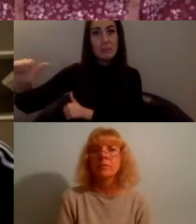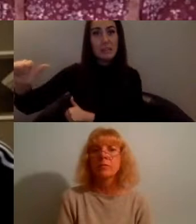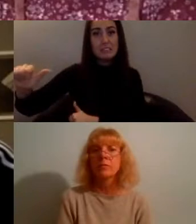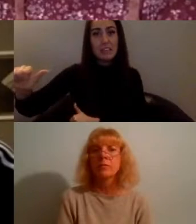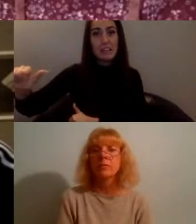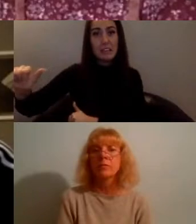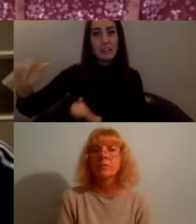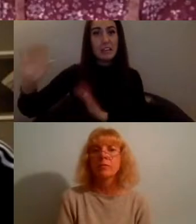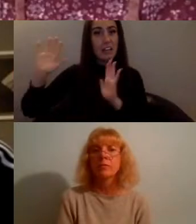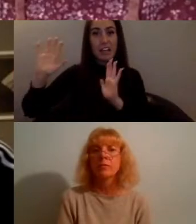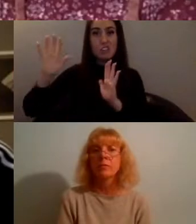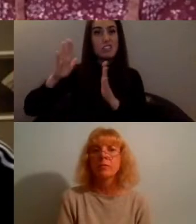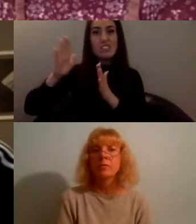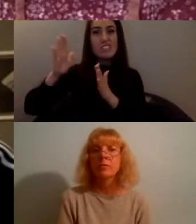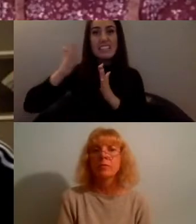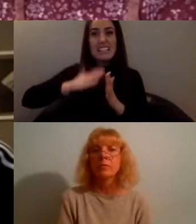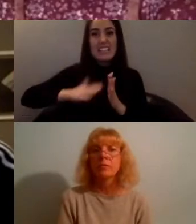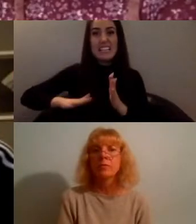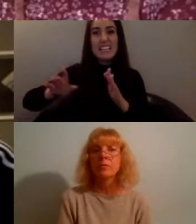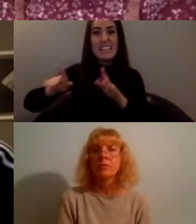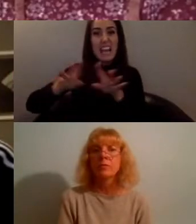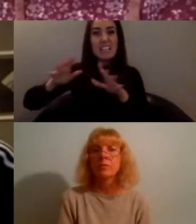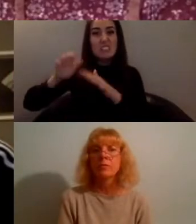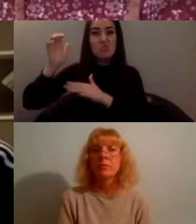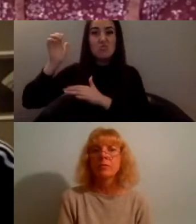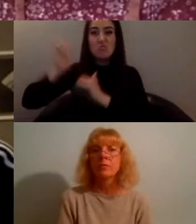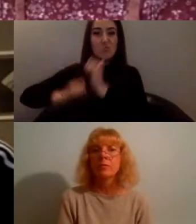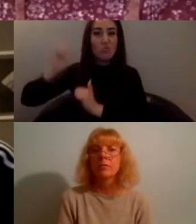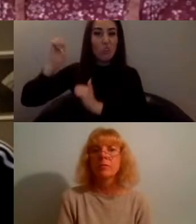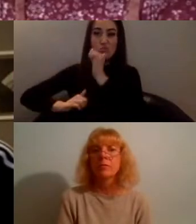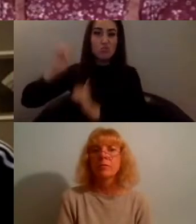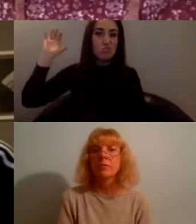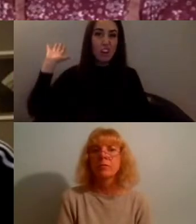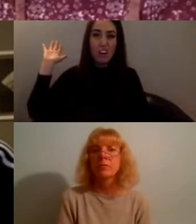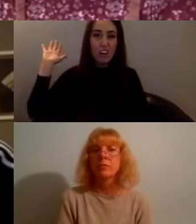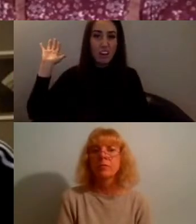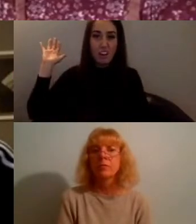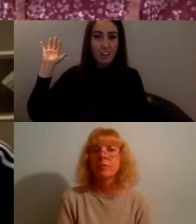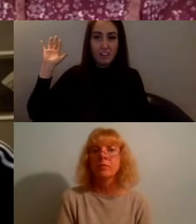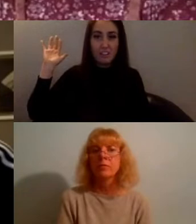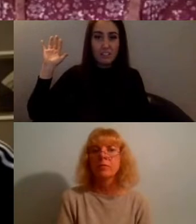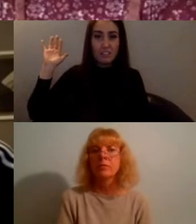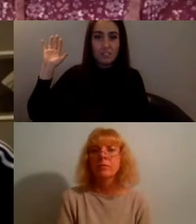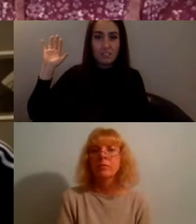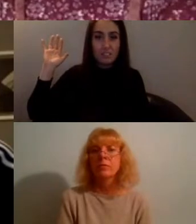that kind of I don't even know what to call it but like I just keep thinking it's like a translation